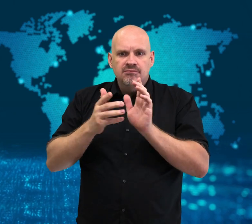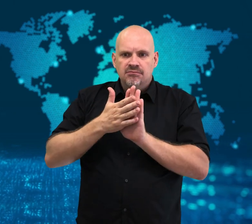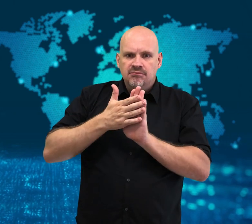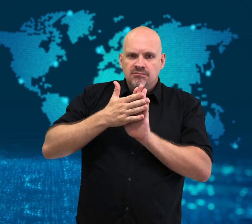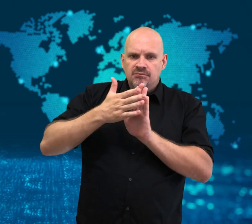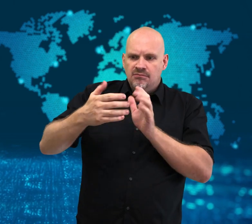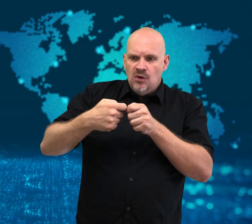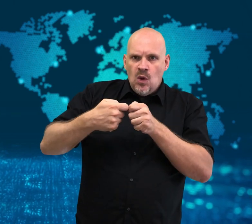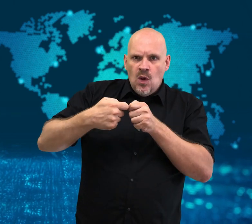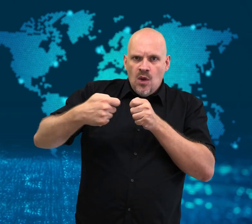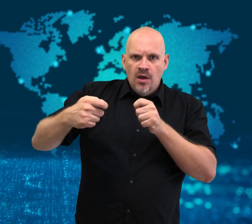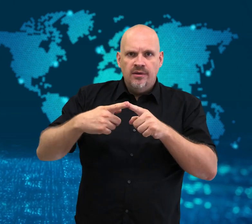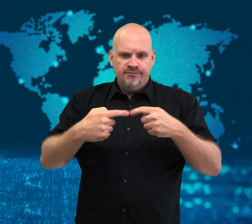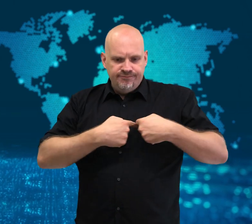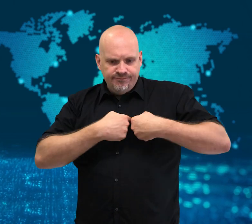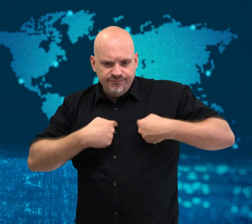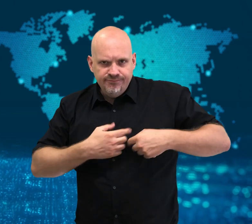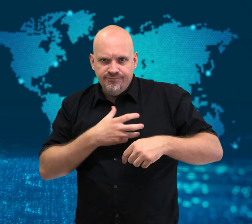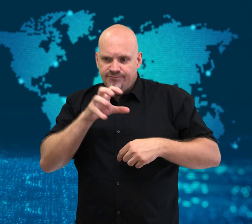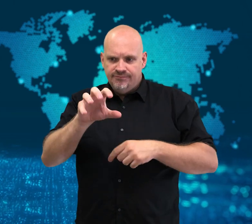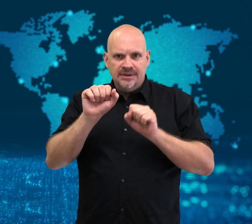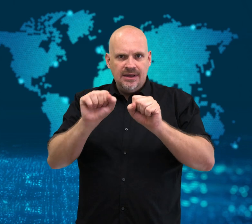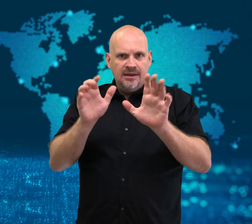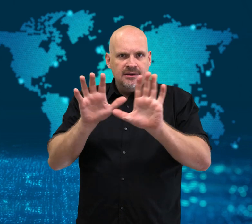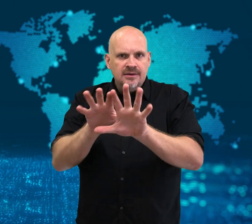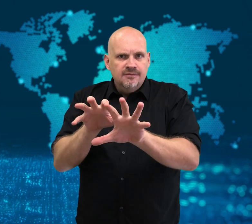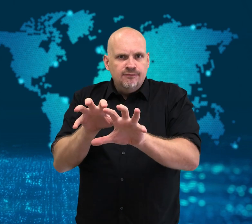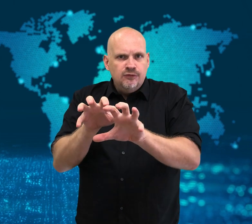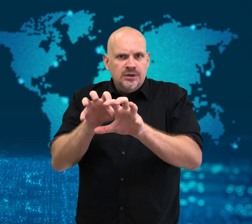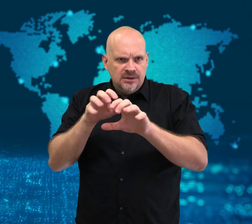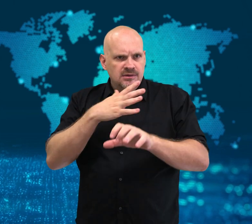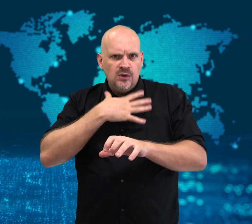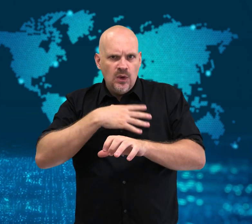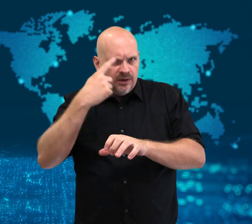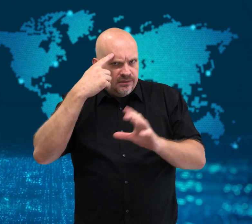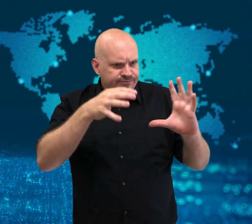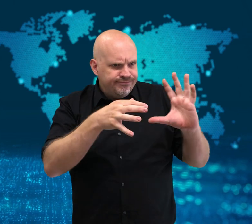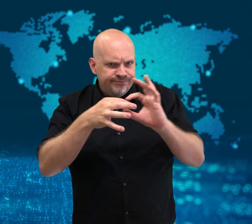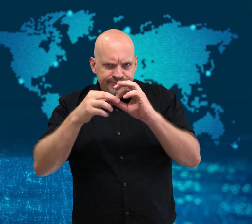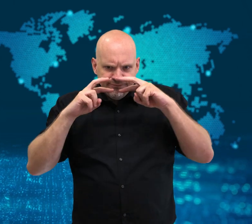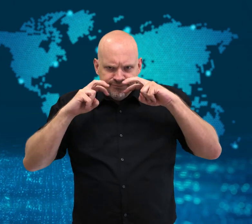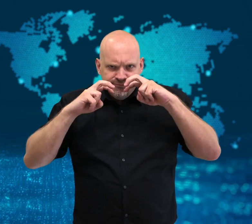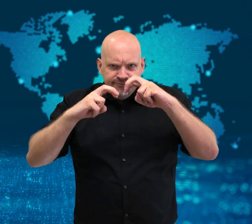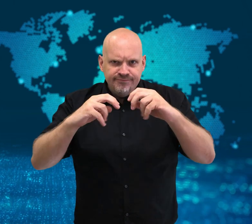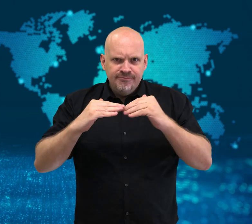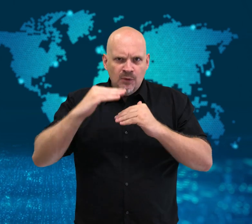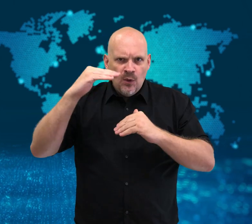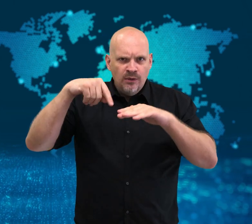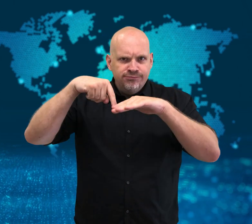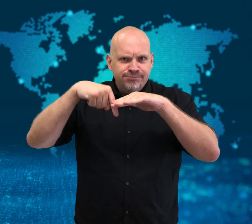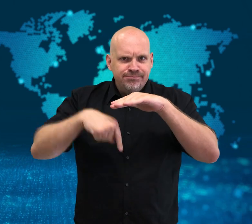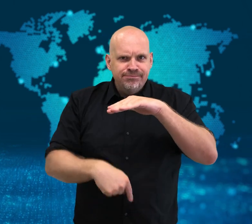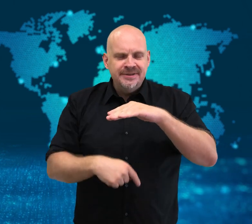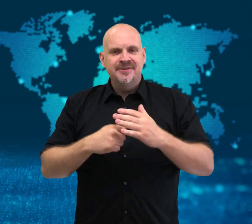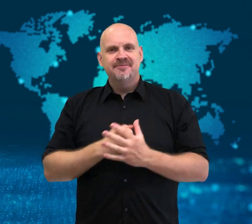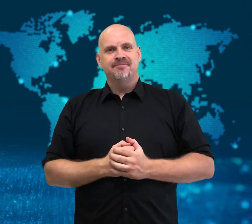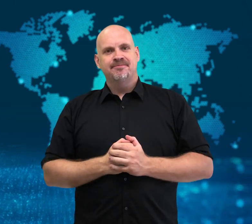ways to freeze human cells, tissues, and organs.